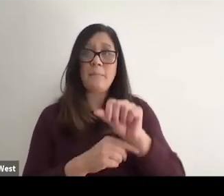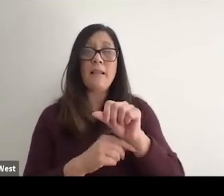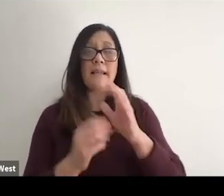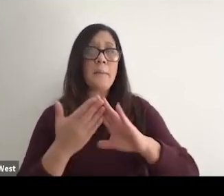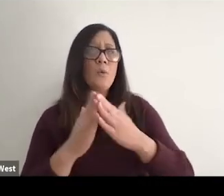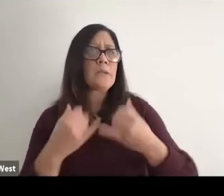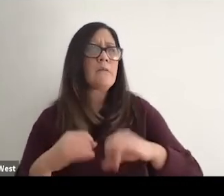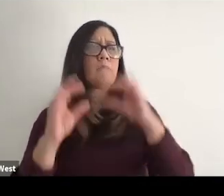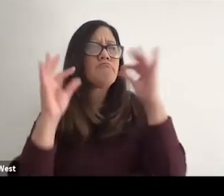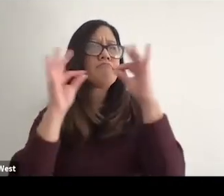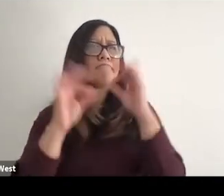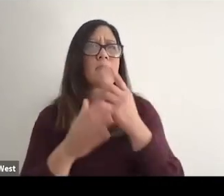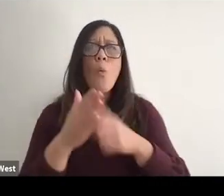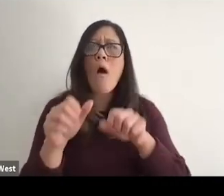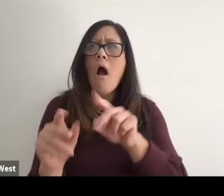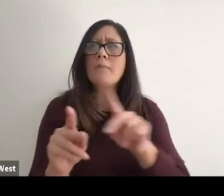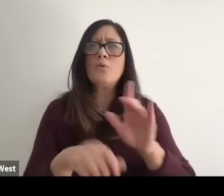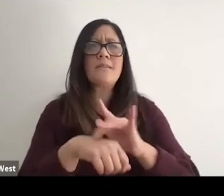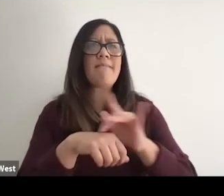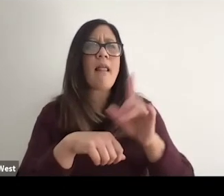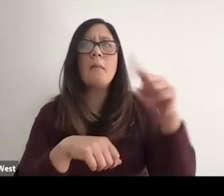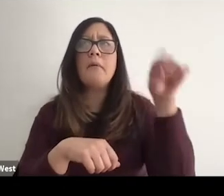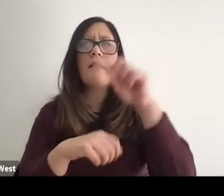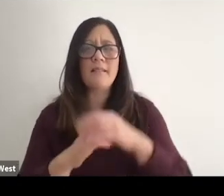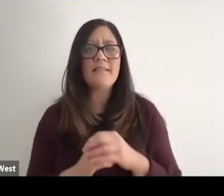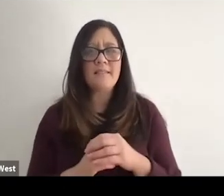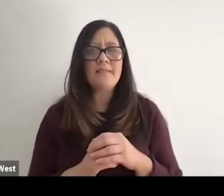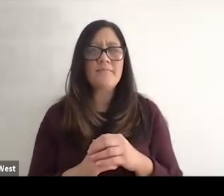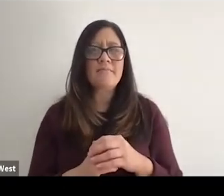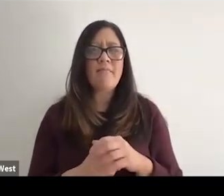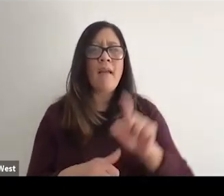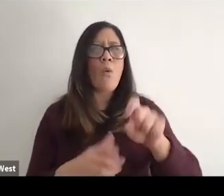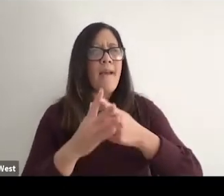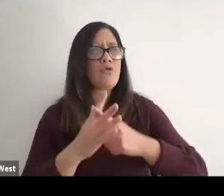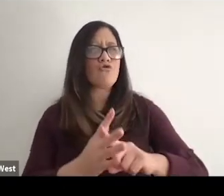what opportunities are out there, and so we have to. We have to start thinking about changing